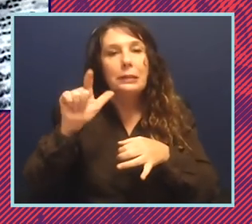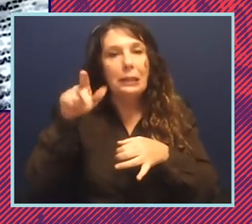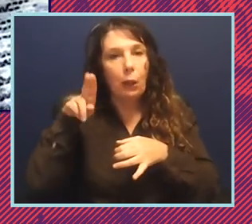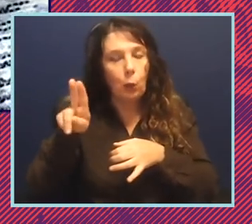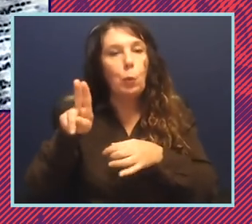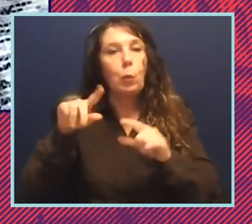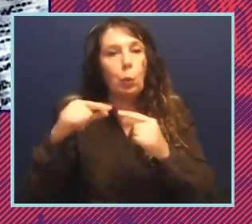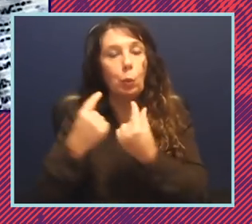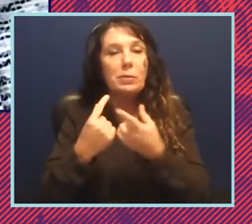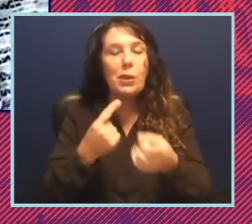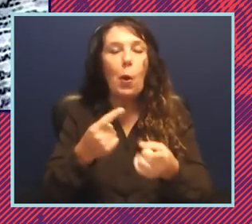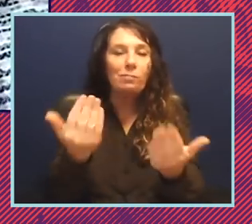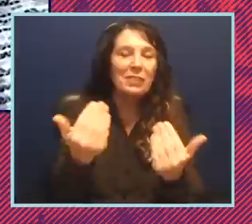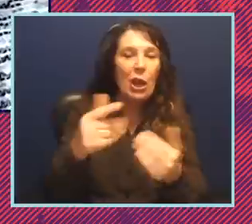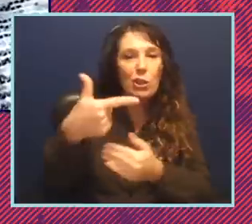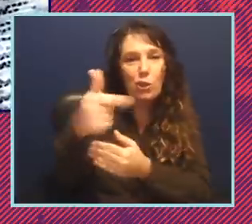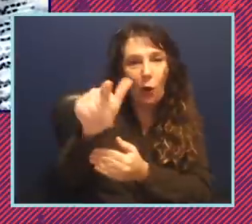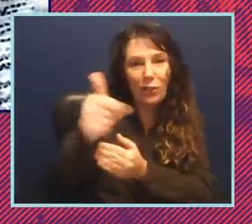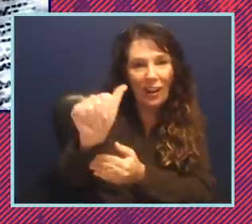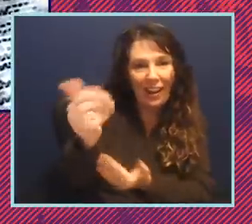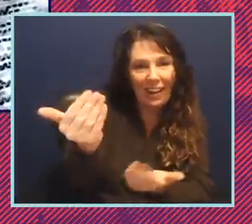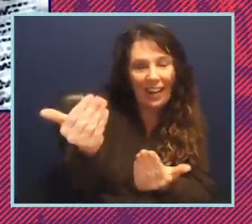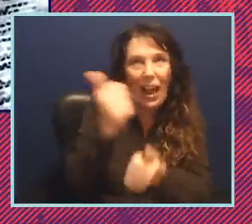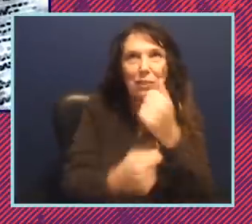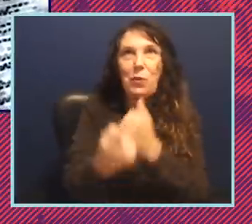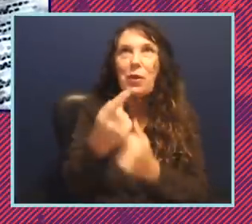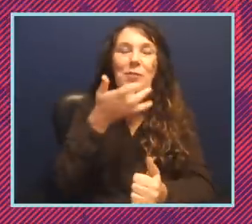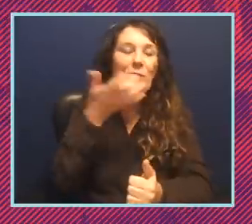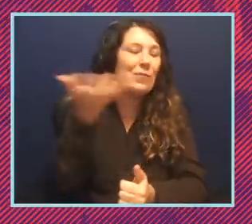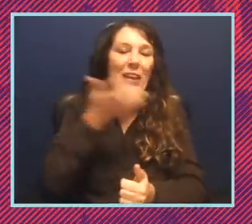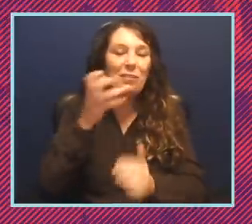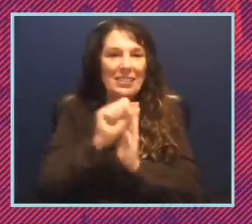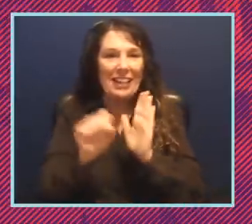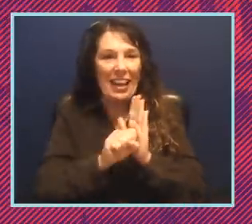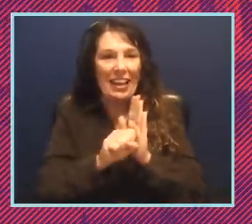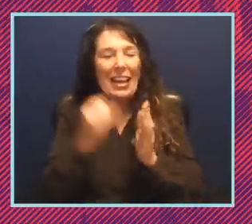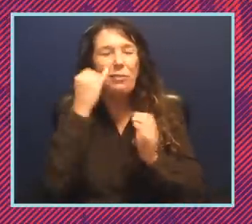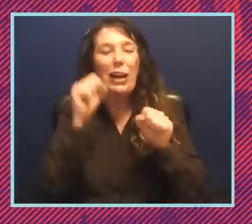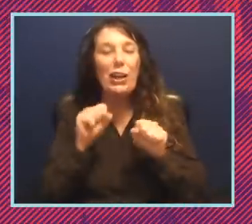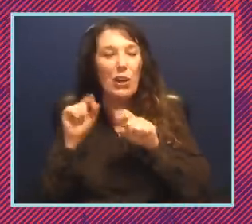about Georgia, right? Everyone's favorite state, if I could go anywhere right now outside of this